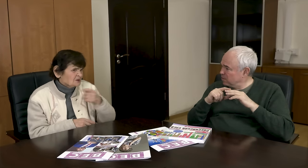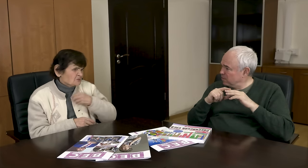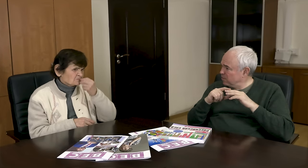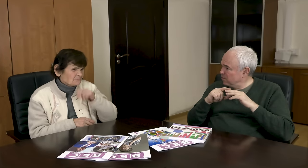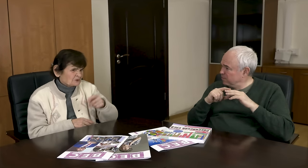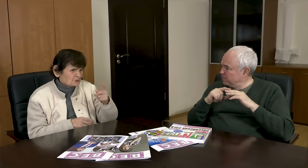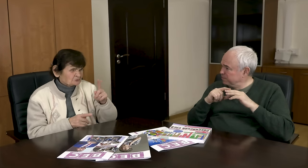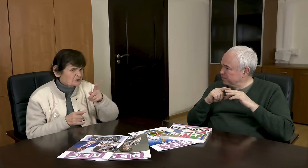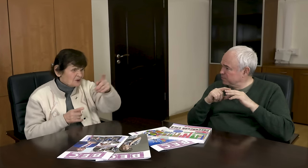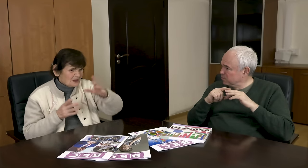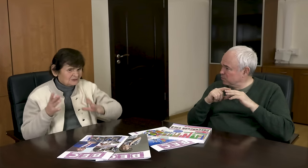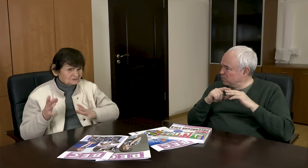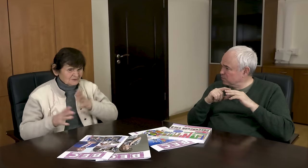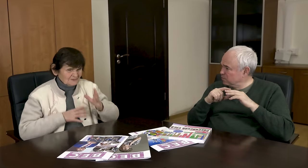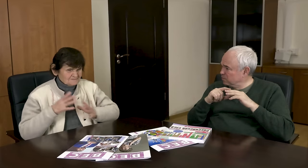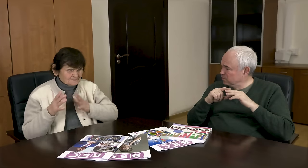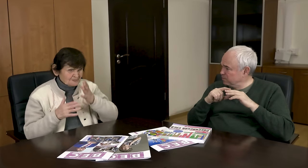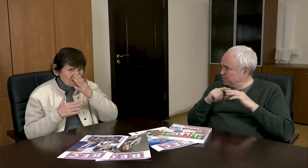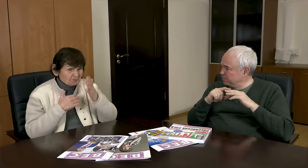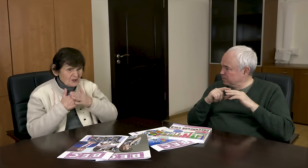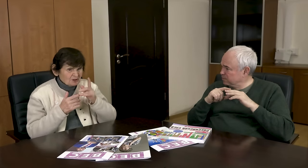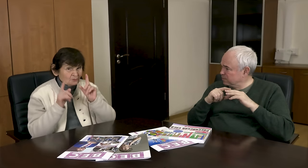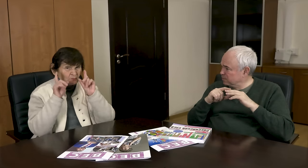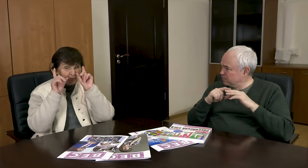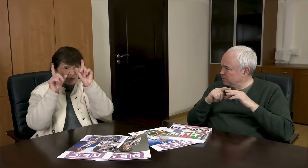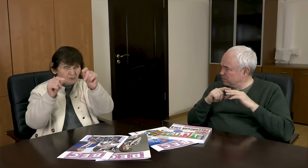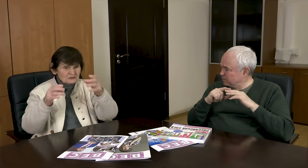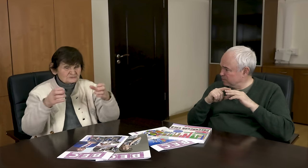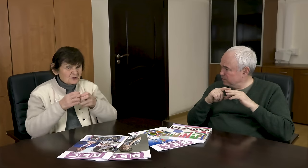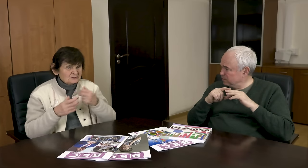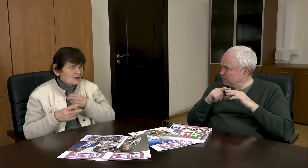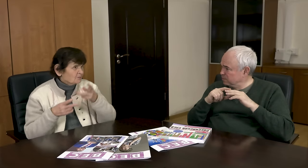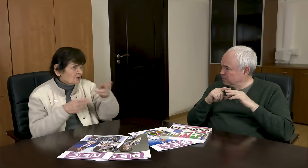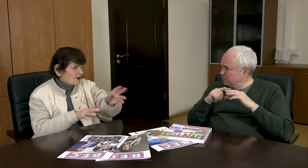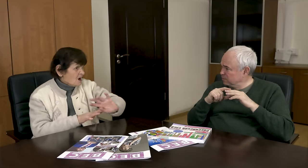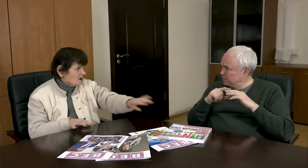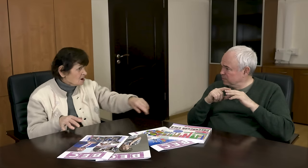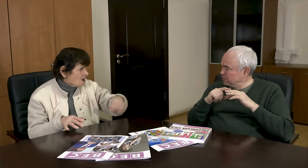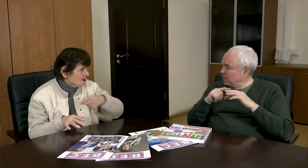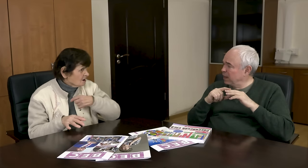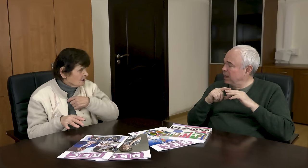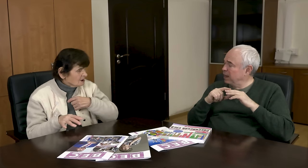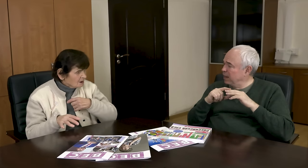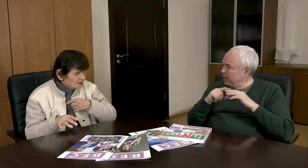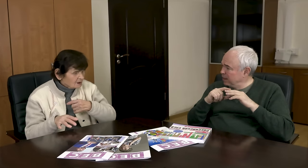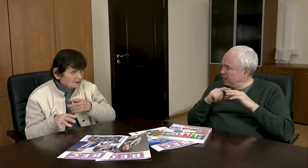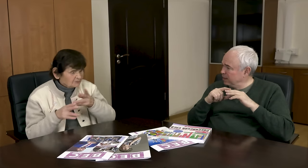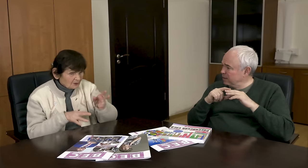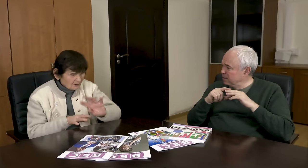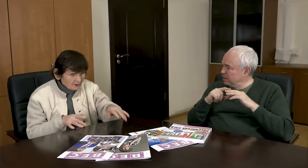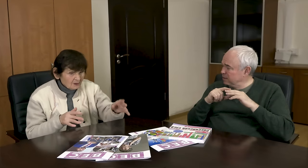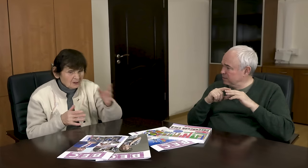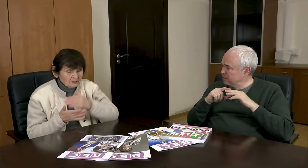However, it is also my fault. When the camp was announced before the Deaflympics, I didn’t go there.